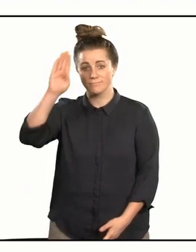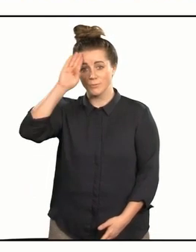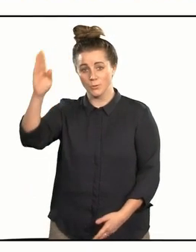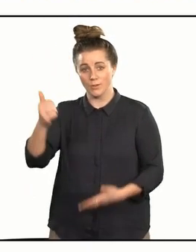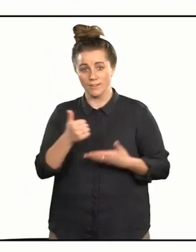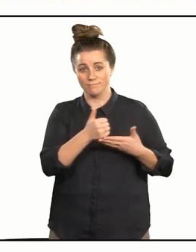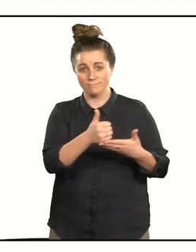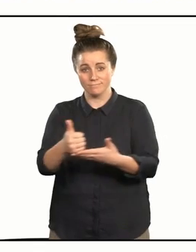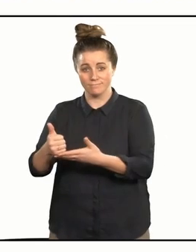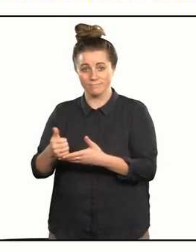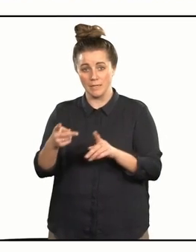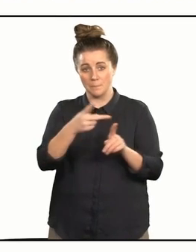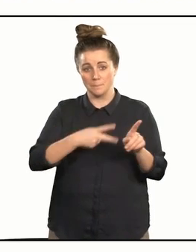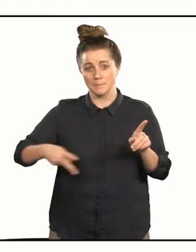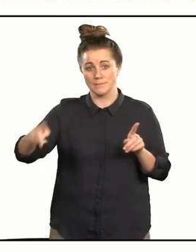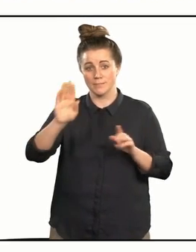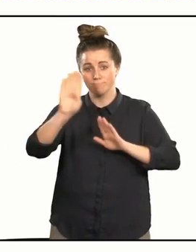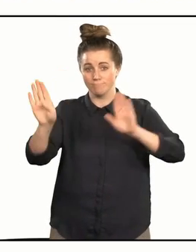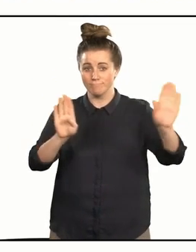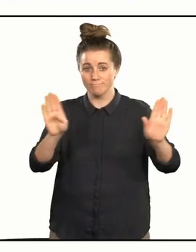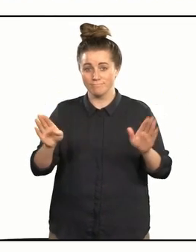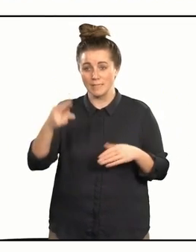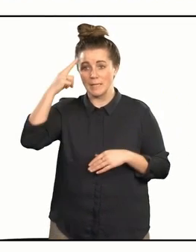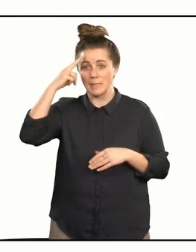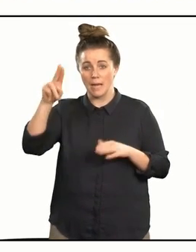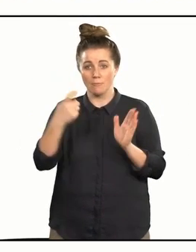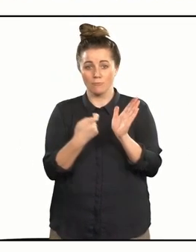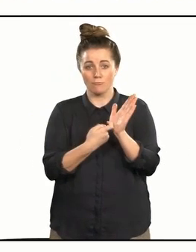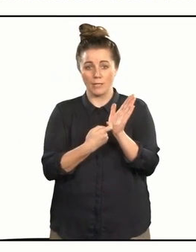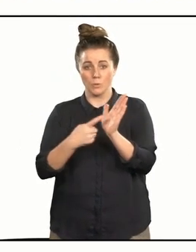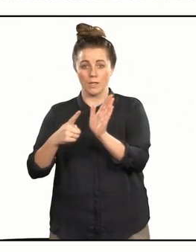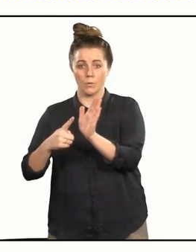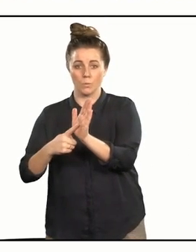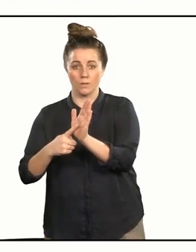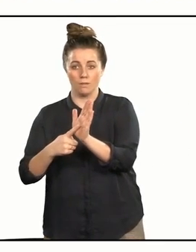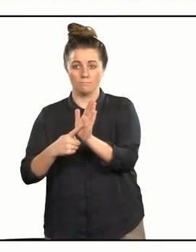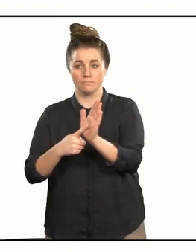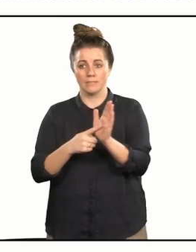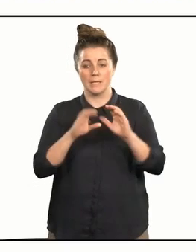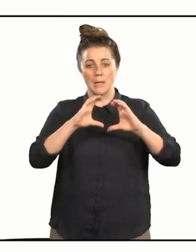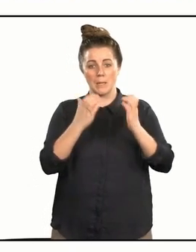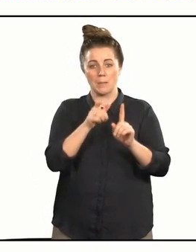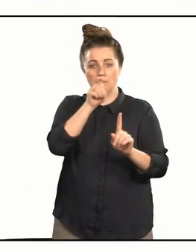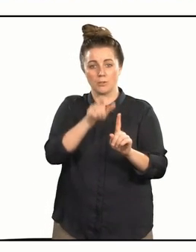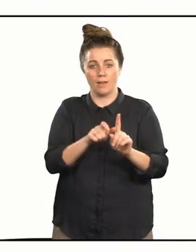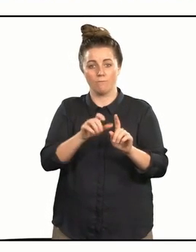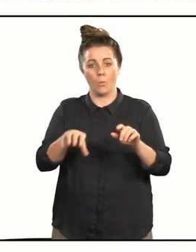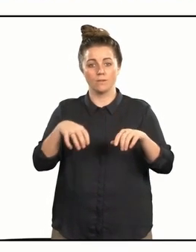Kia ora koutou, talofa lava, bula vinaka — hello to all. I'm Rachel Leota, National Commissioner at Ara Poutama Aotearoa, the Department of Corrections.